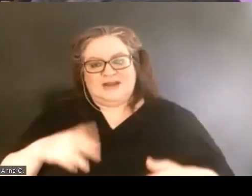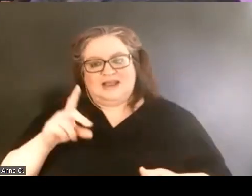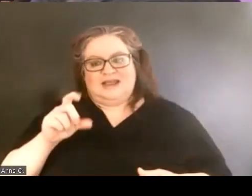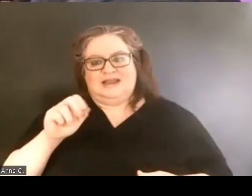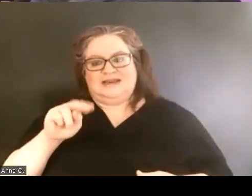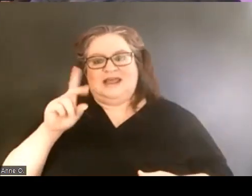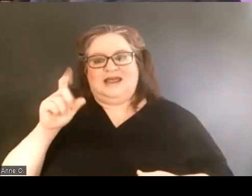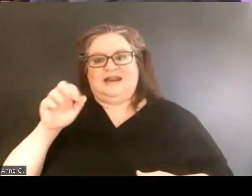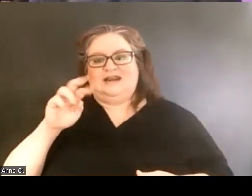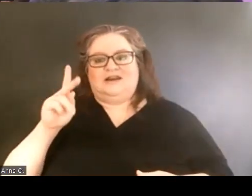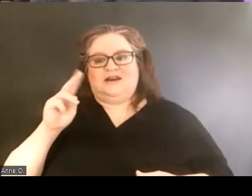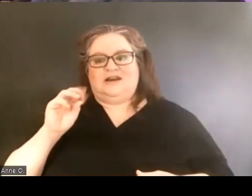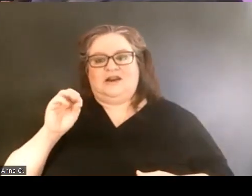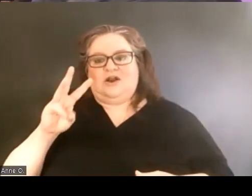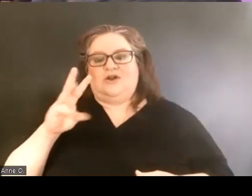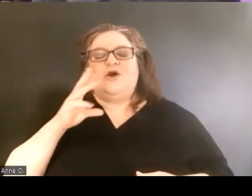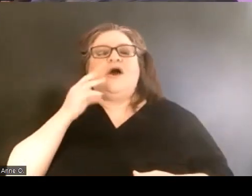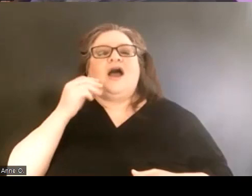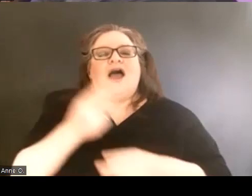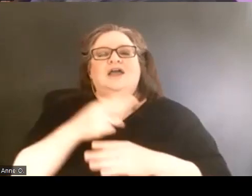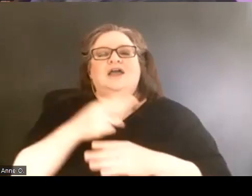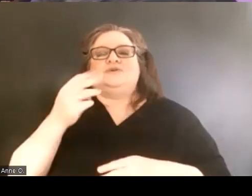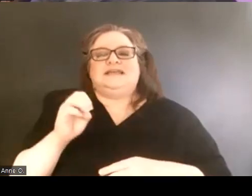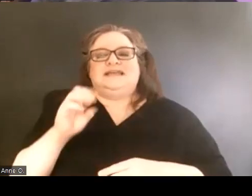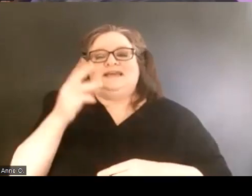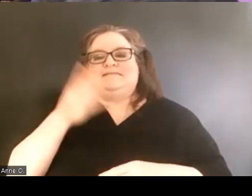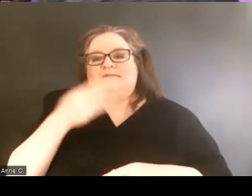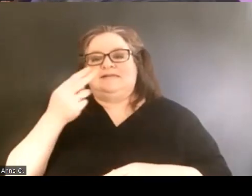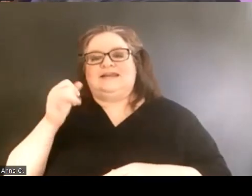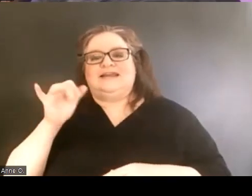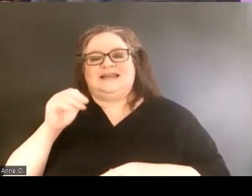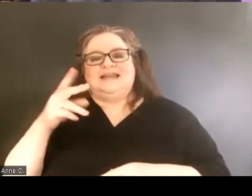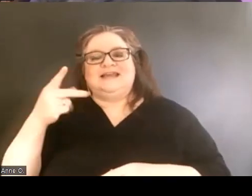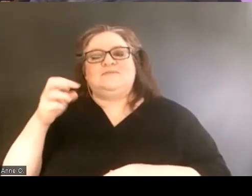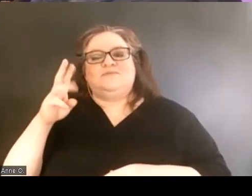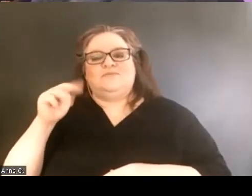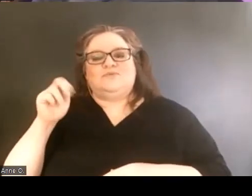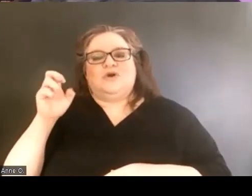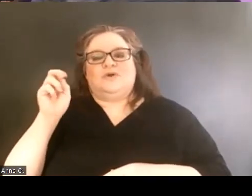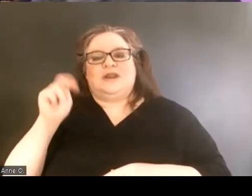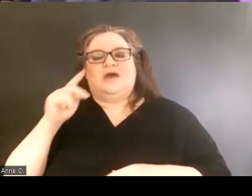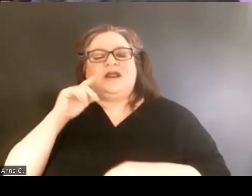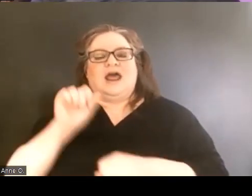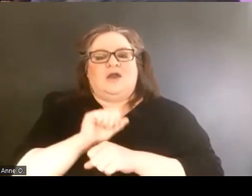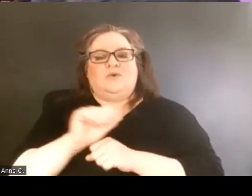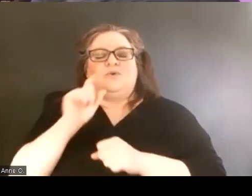I use him pronouns and I work at Miami University as the Assistant Director